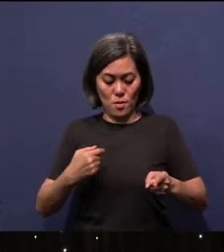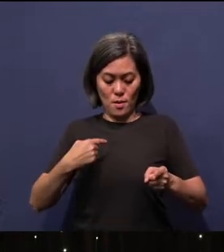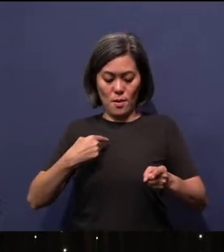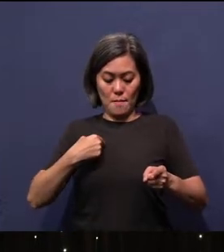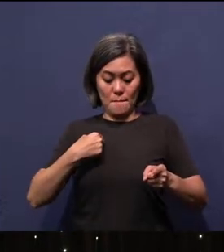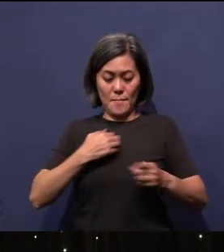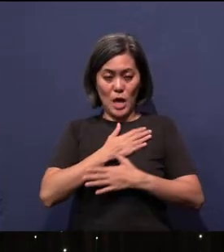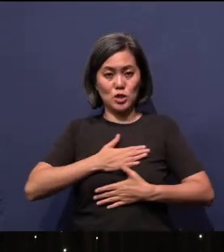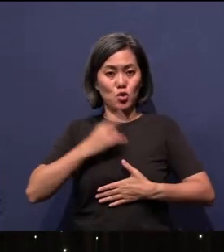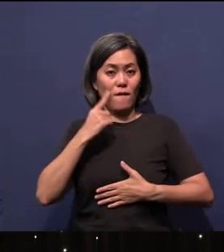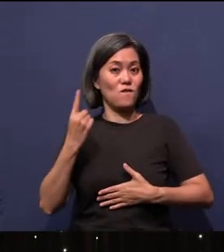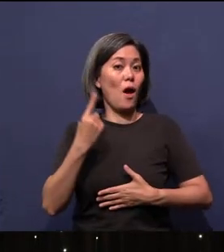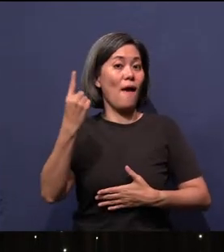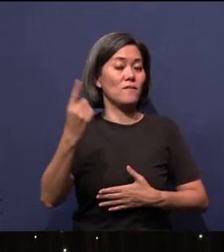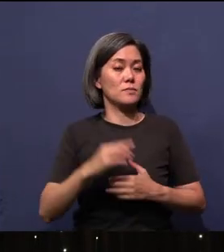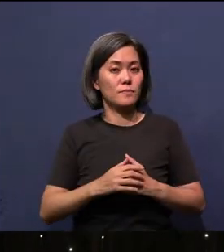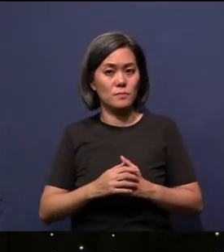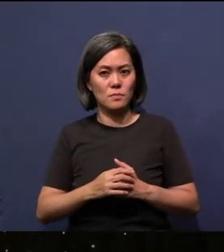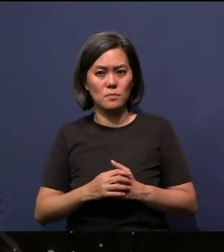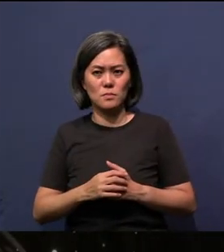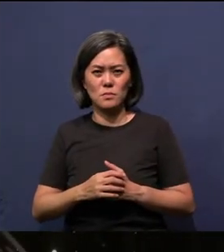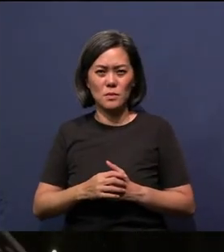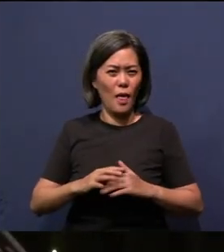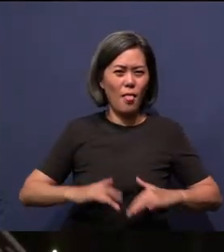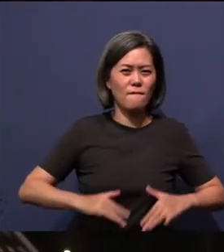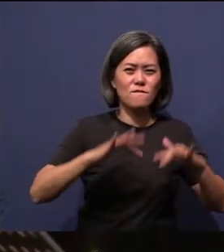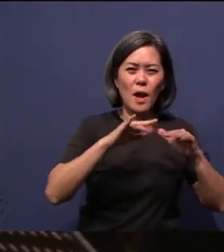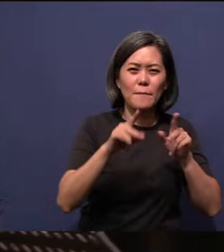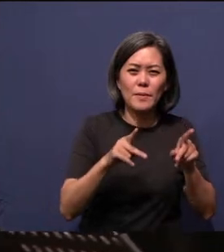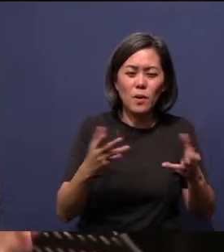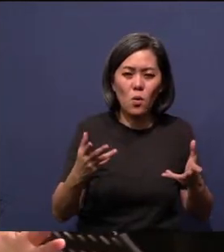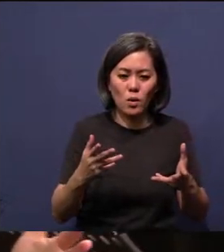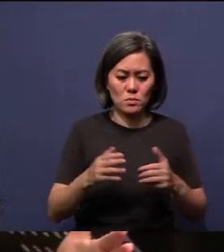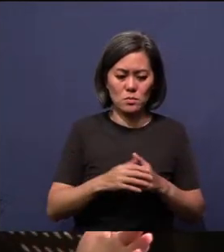What does it say about people at the flood? The flood says, "I want to do it my